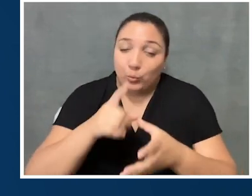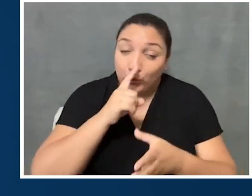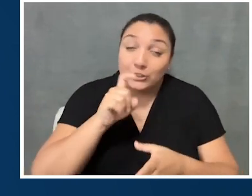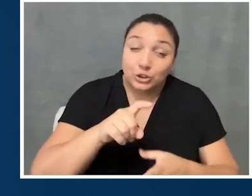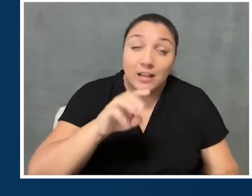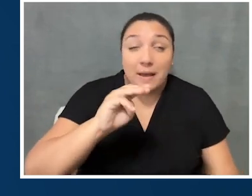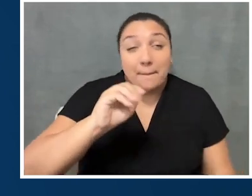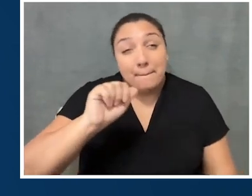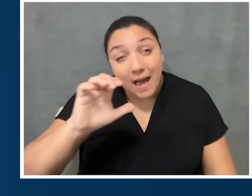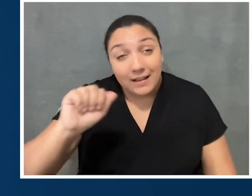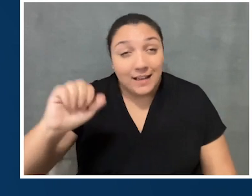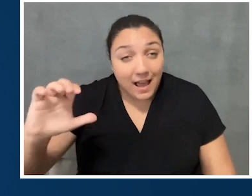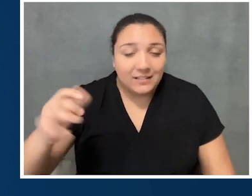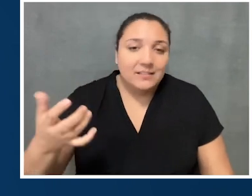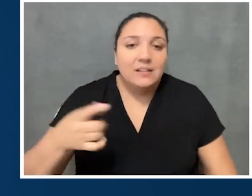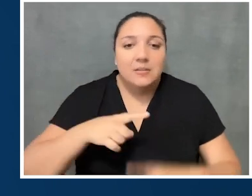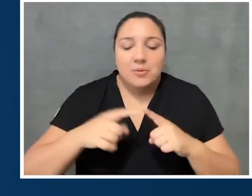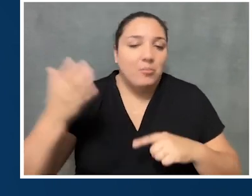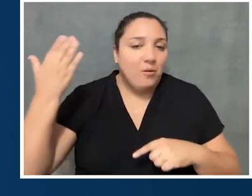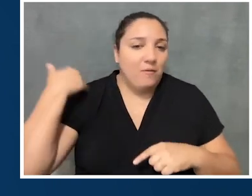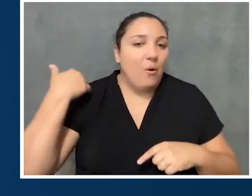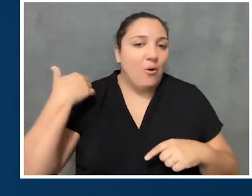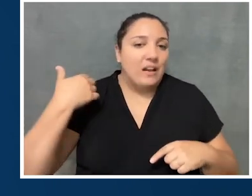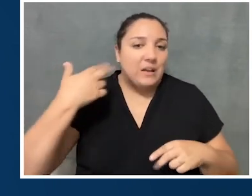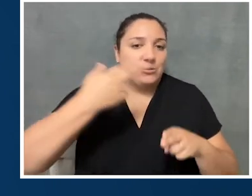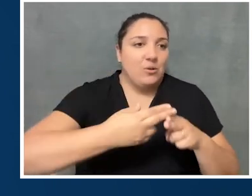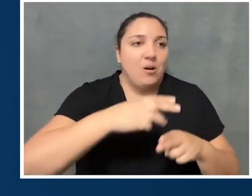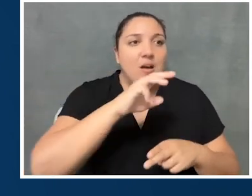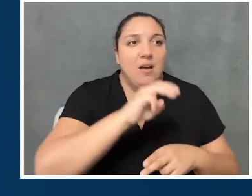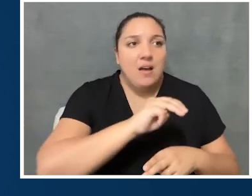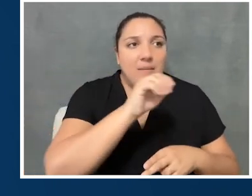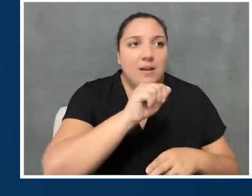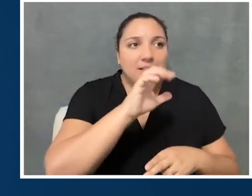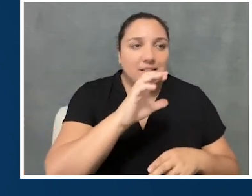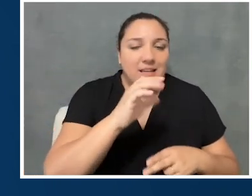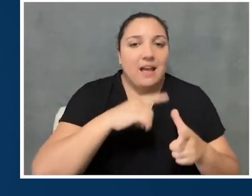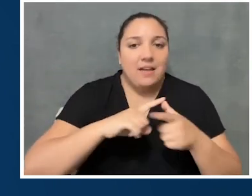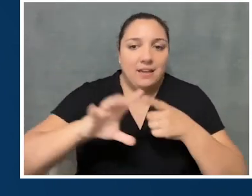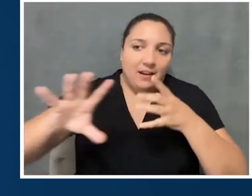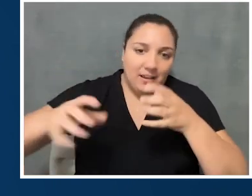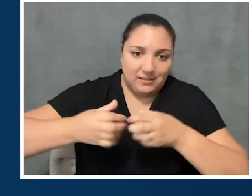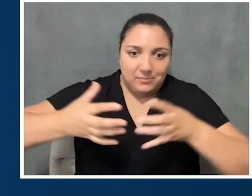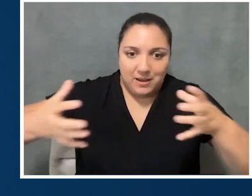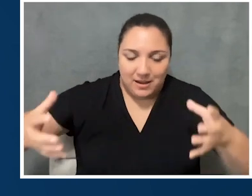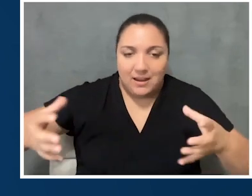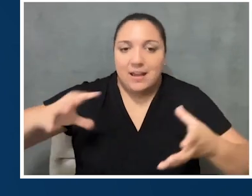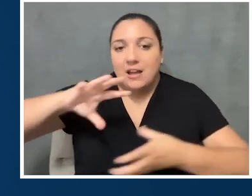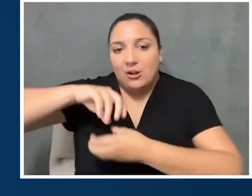but it started just as the Museum Access Consortium, and then when the group expanded to include, like,